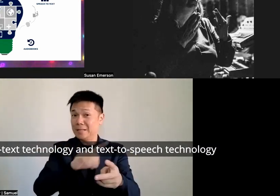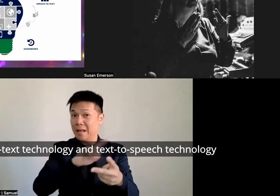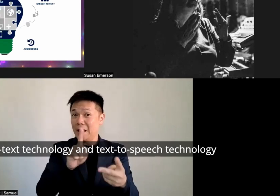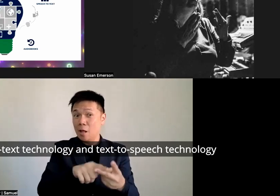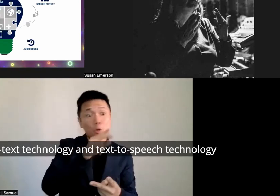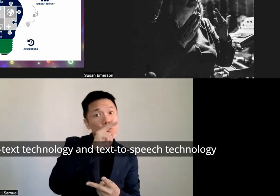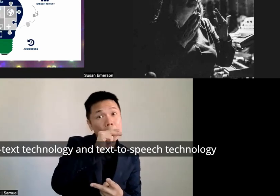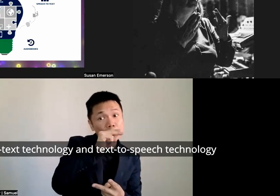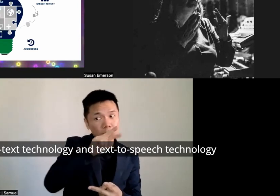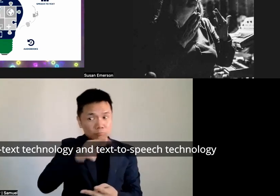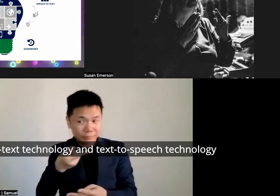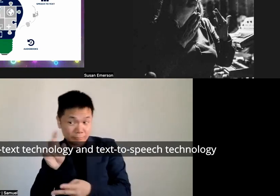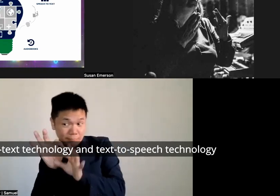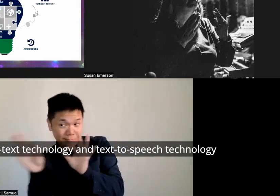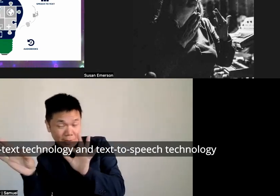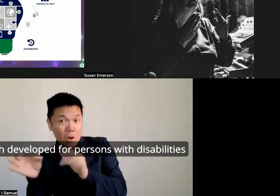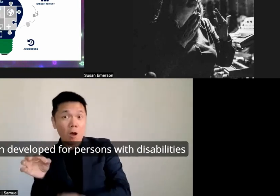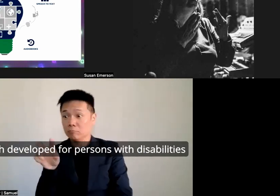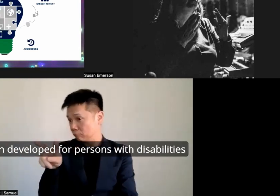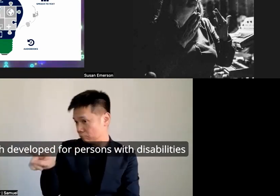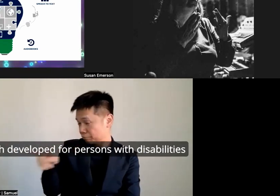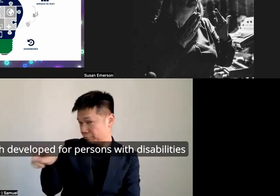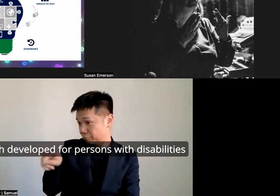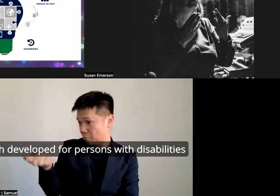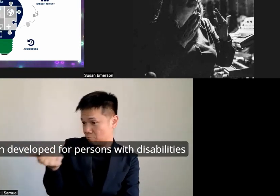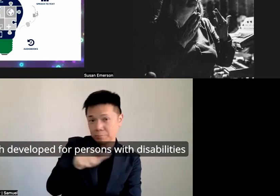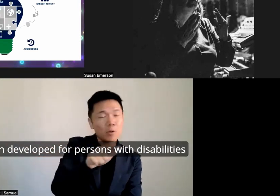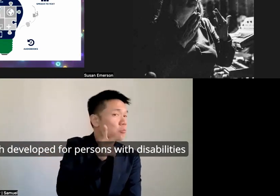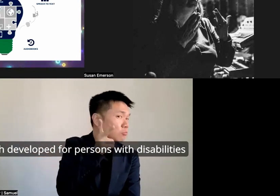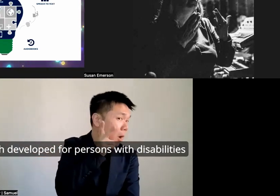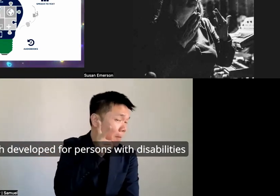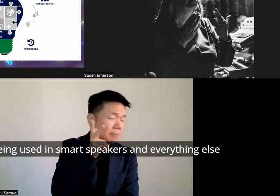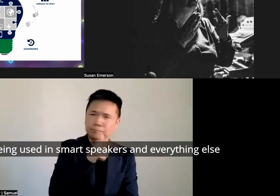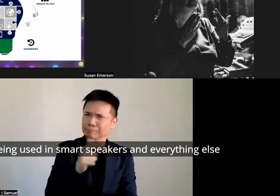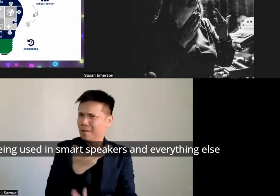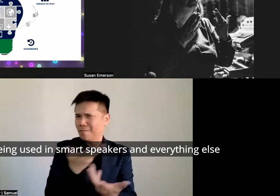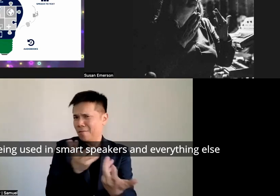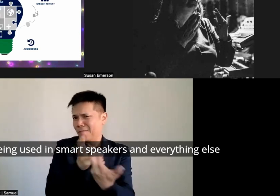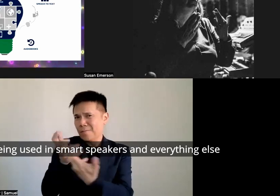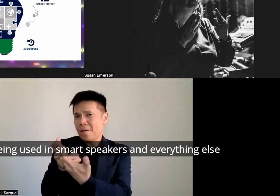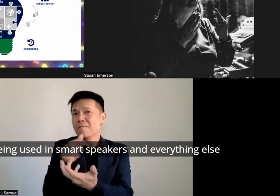and text to speech technology both developed for persons with disabilities and now you being used